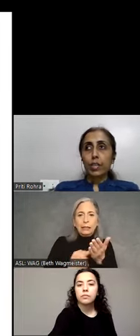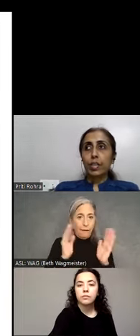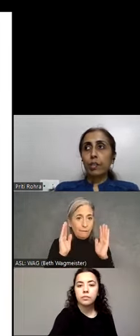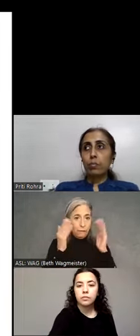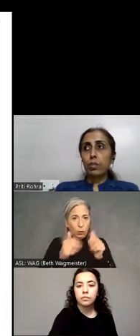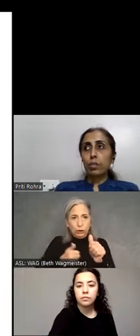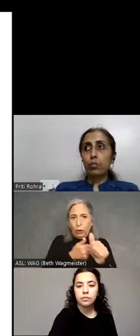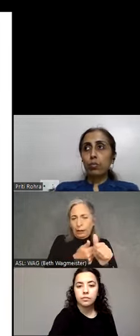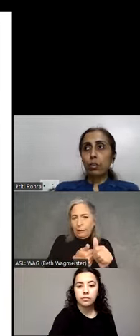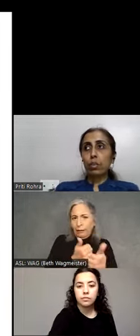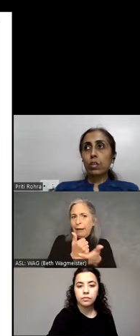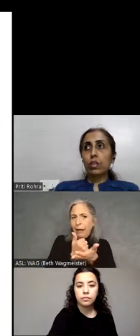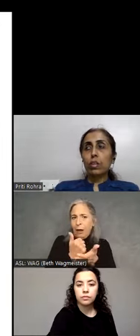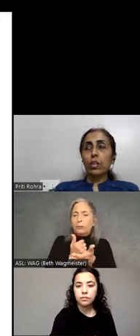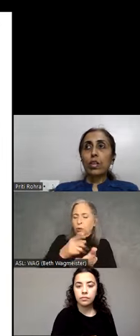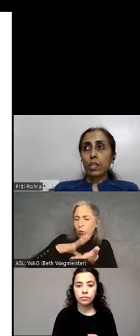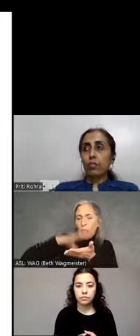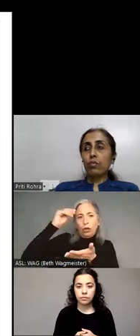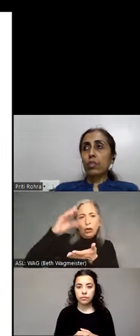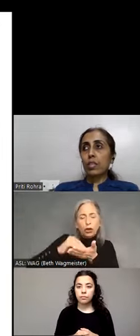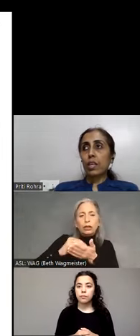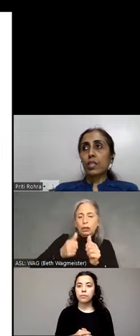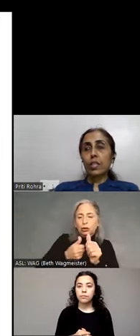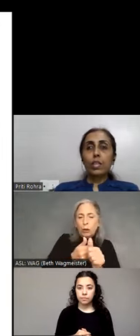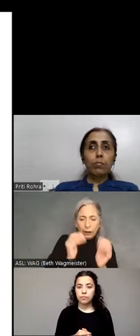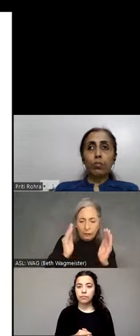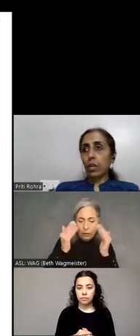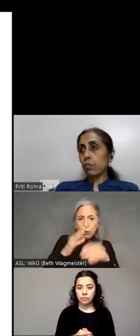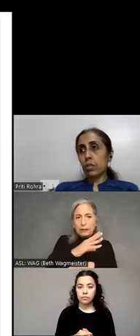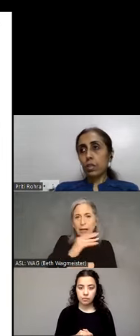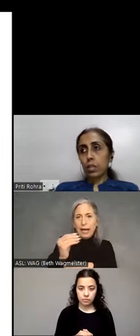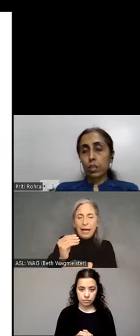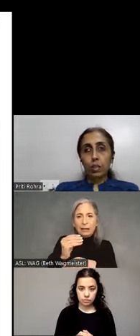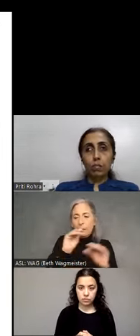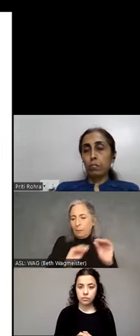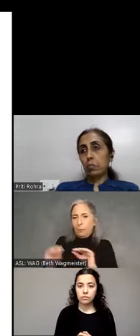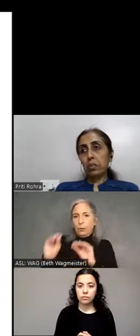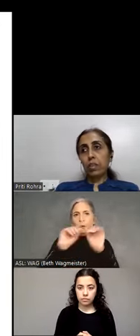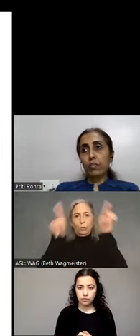it helps users track the focus as they move around the screen. Maybe they are filling